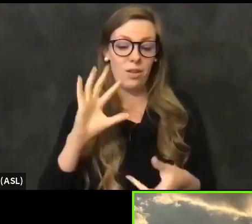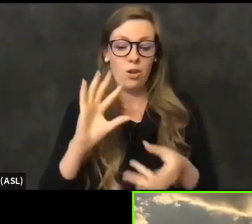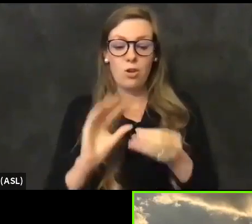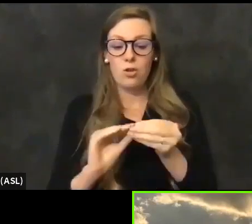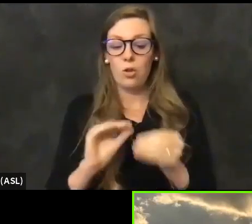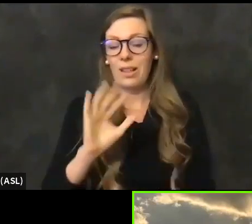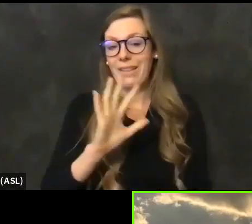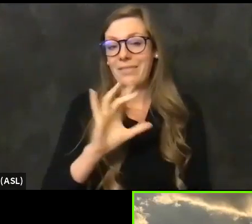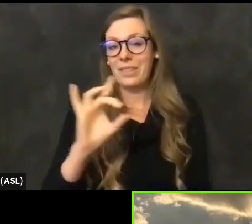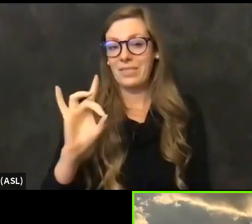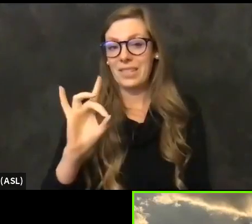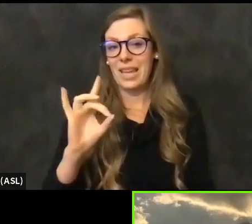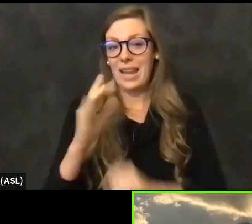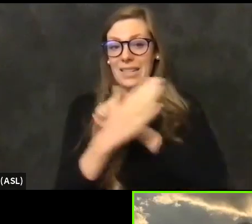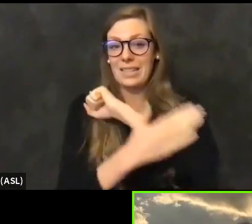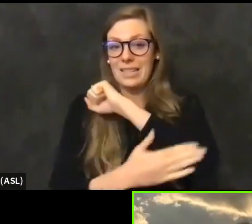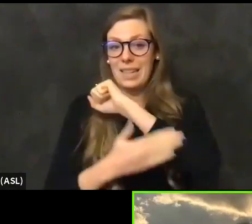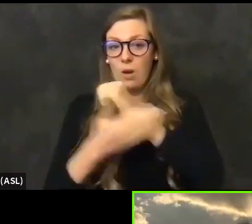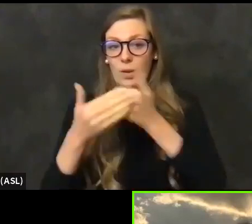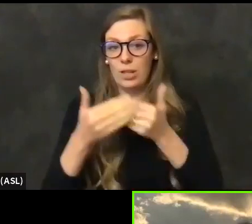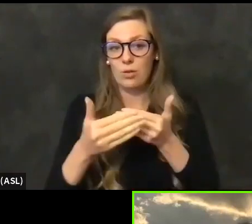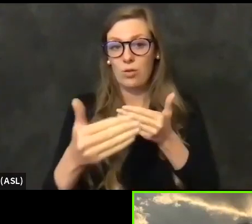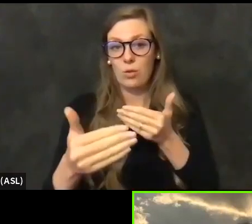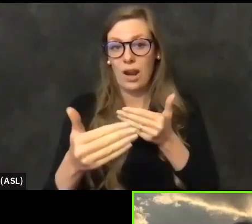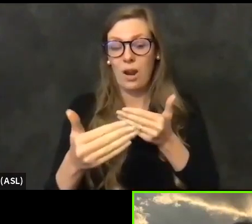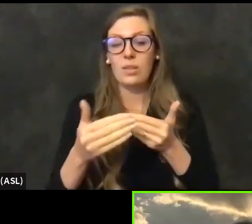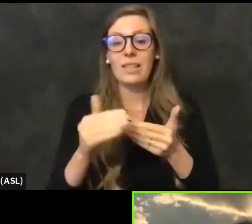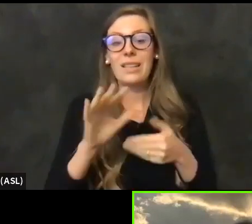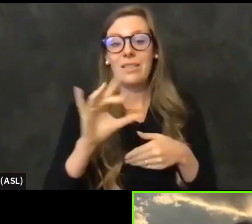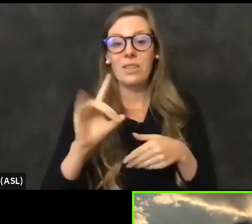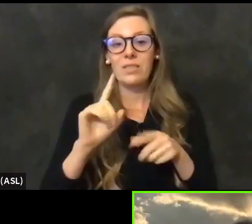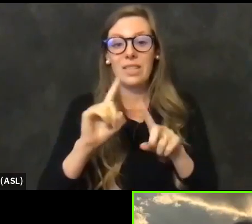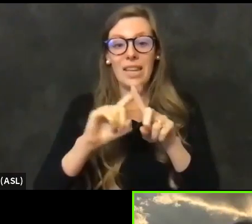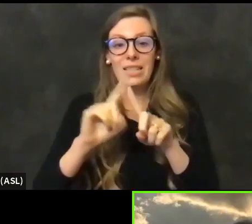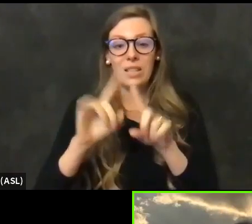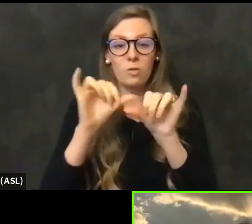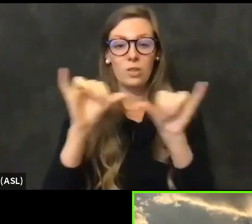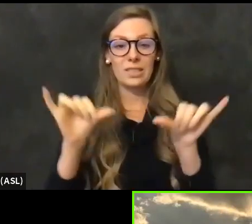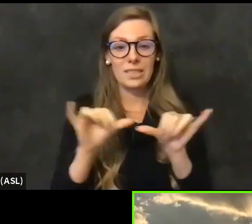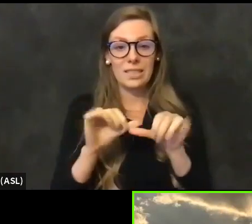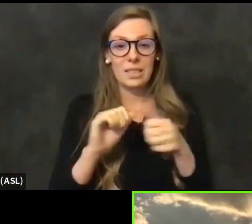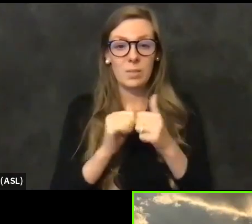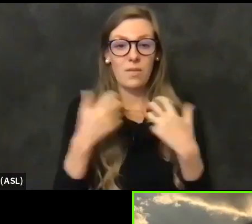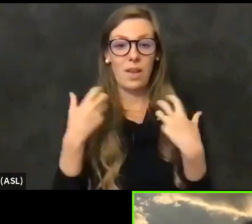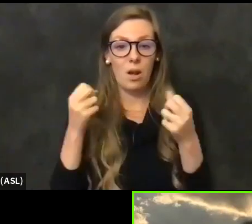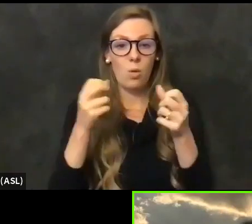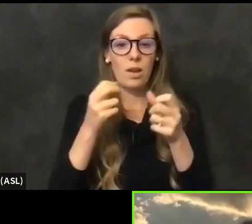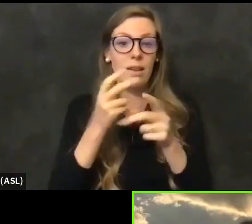and we have 50 different systems of how health care is administered.